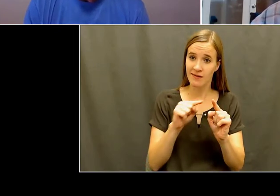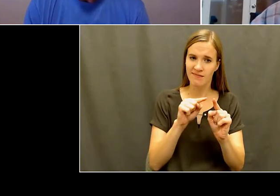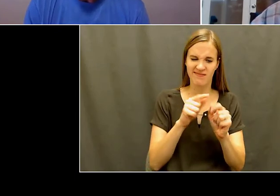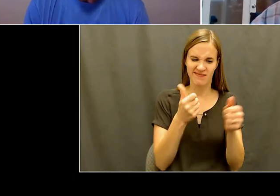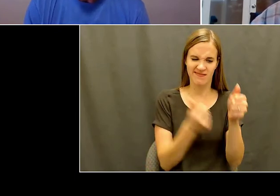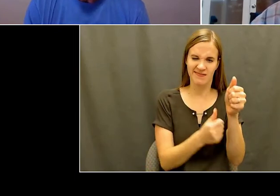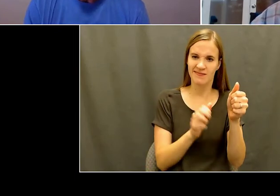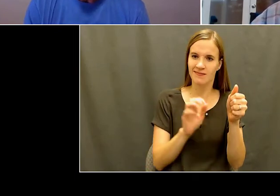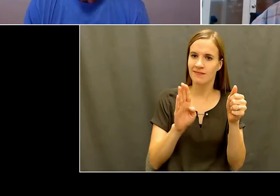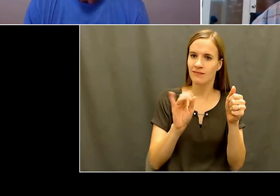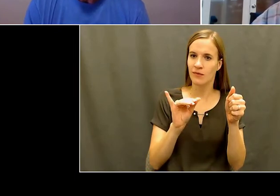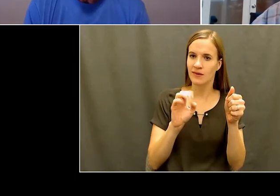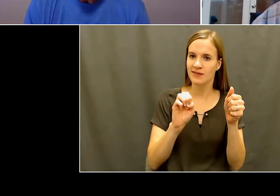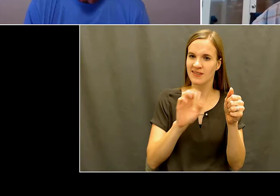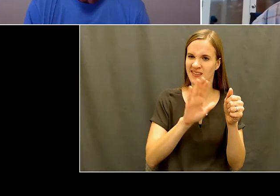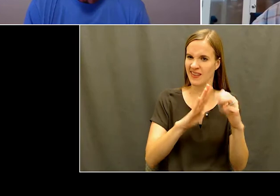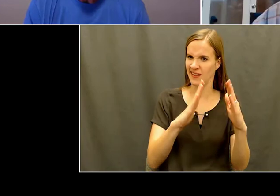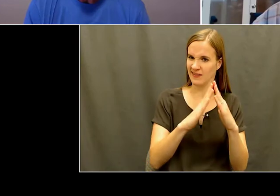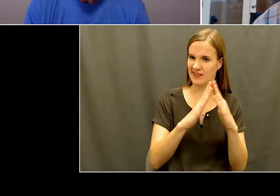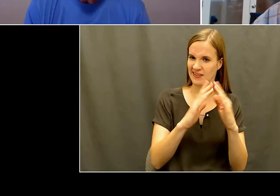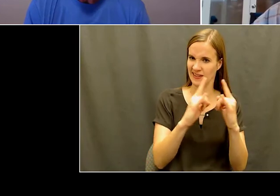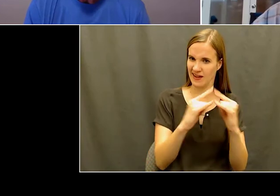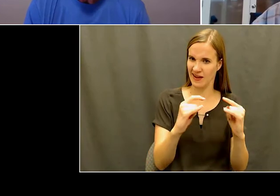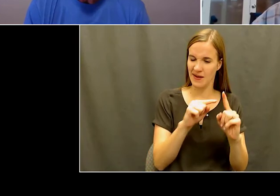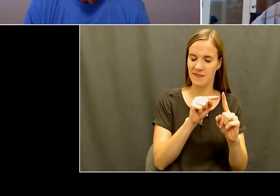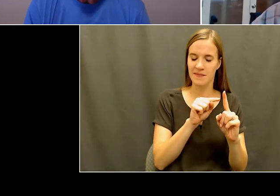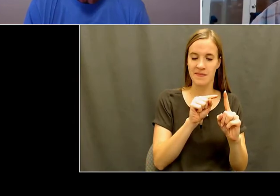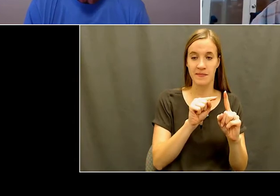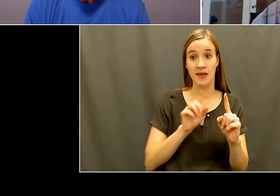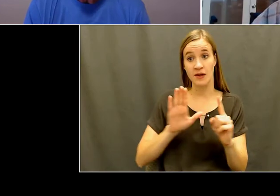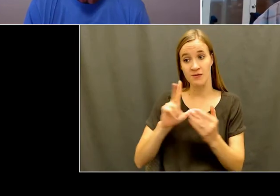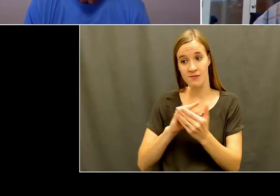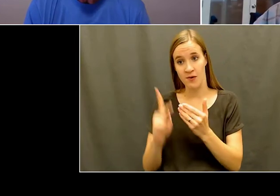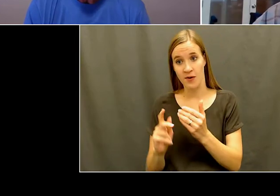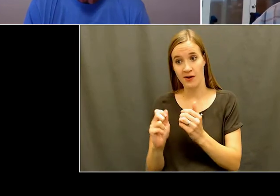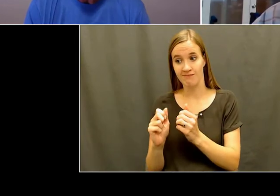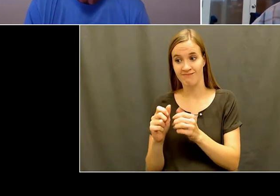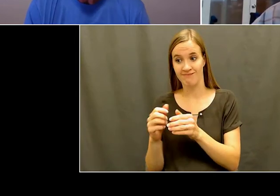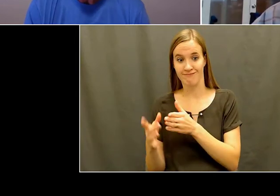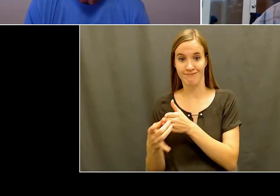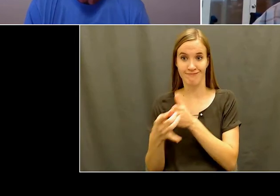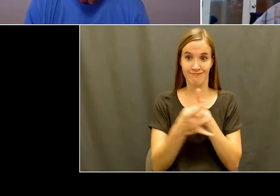great was that when you get all these kids together, or adults or kids or whoever, but when you get everybody